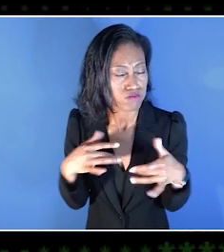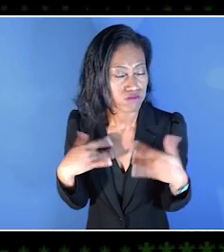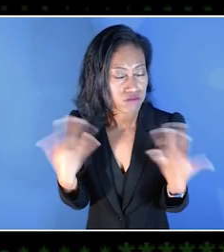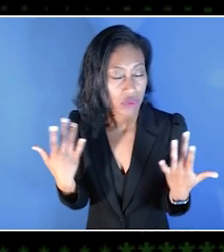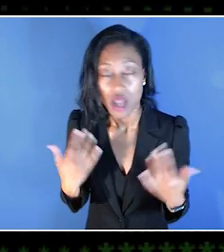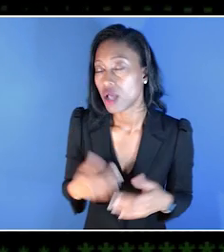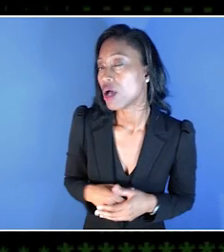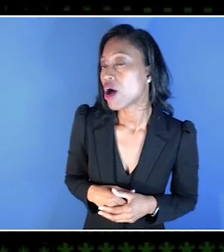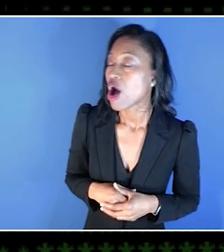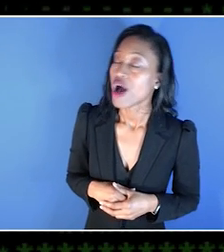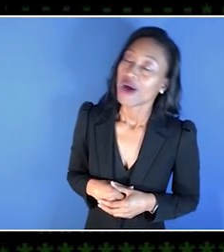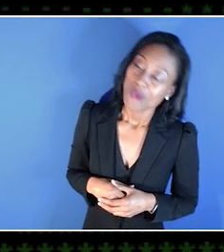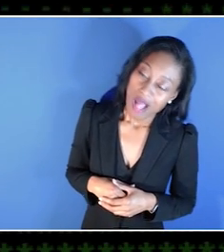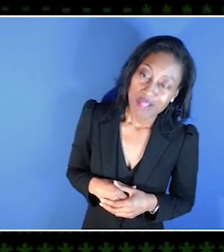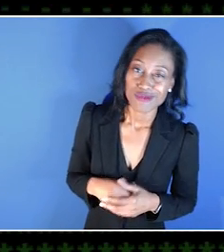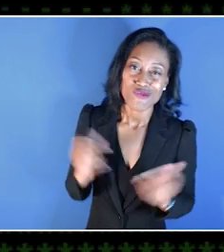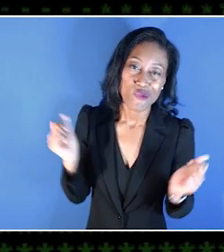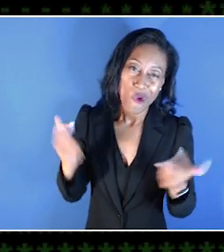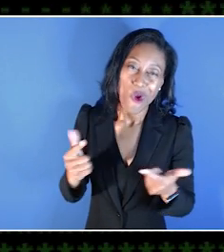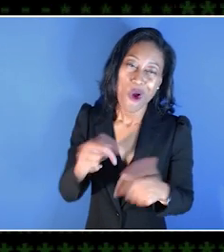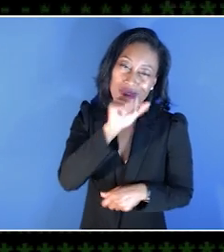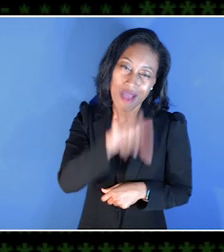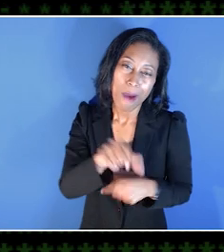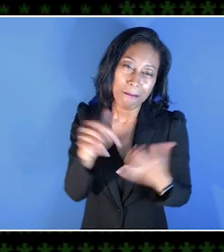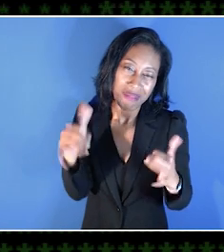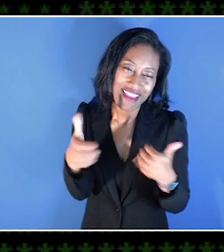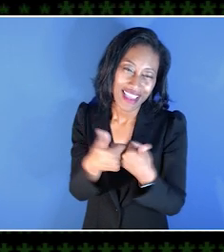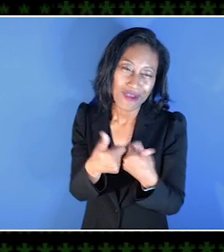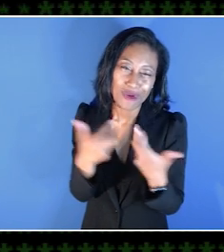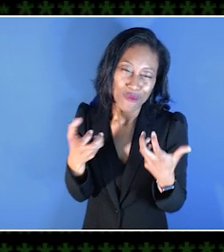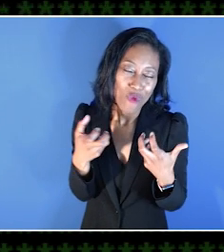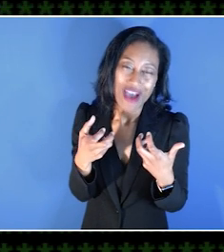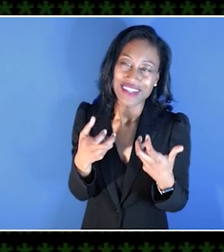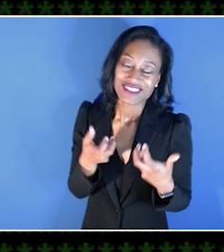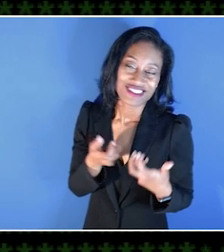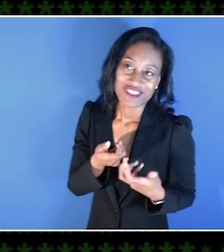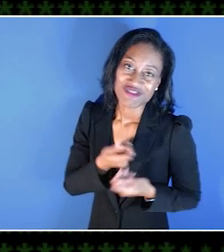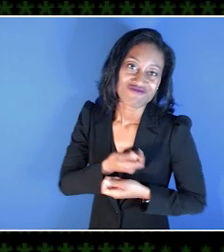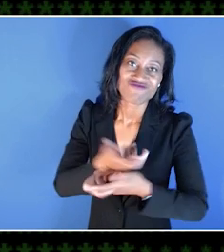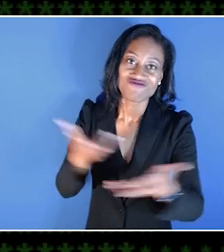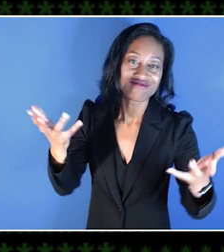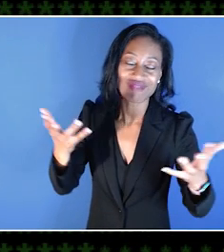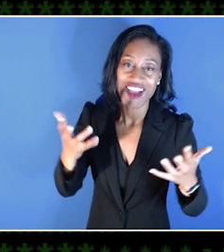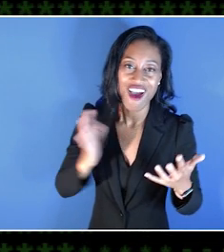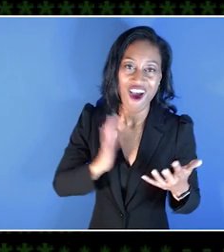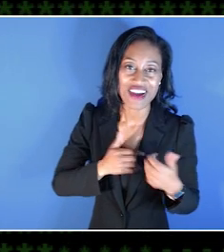We all love playing games and we want to share the game with like a wider audience. I think from my point of view,